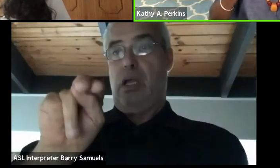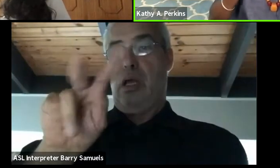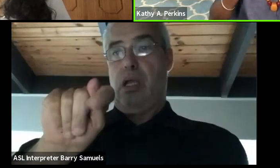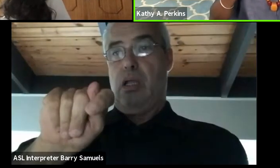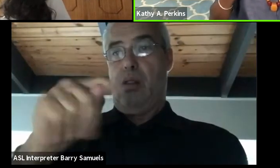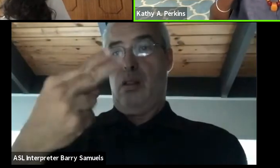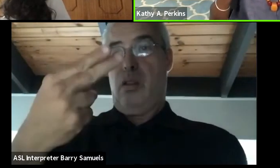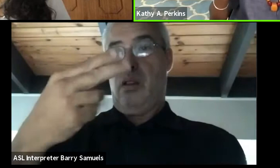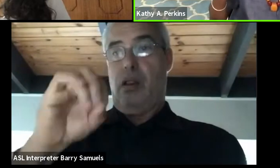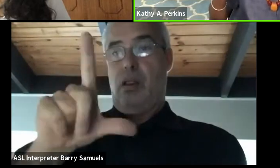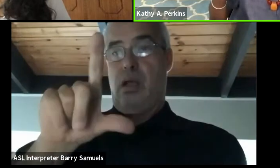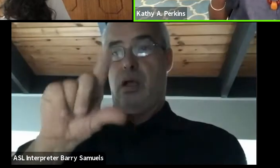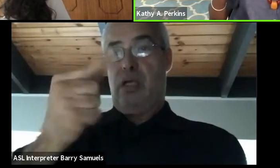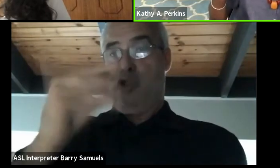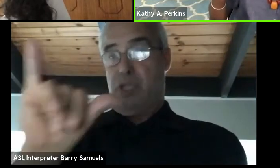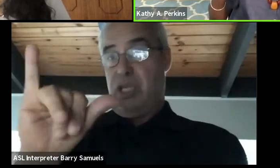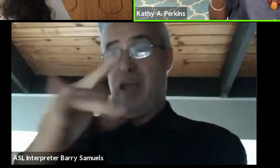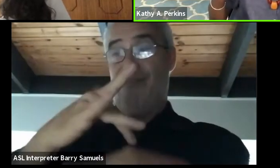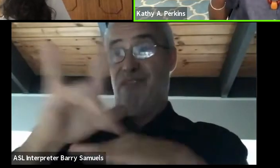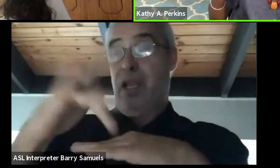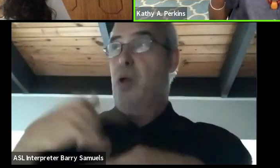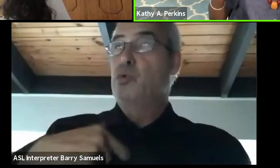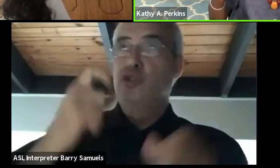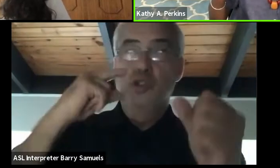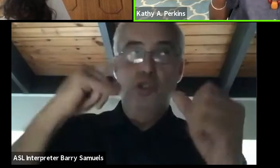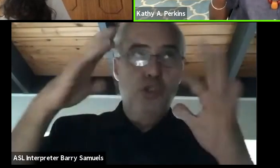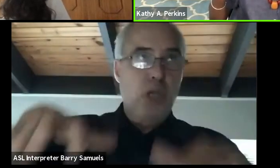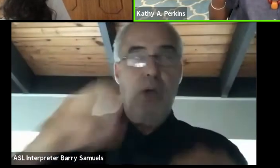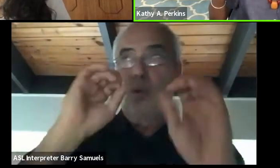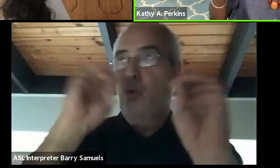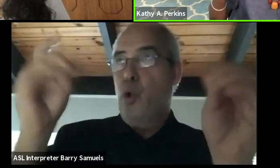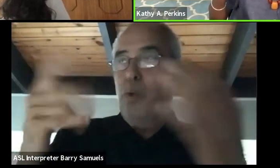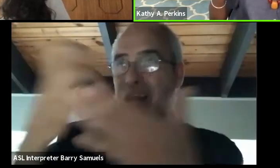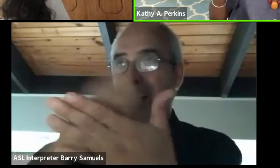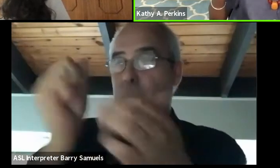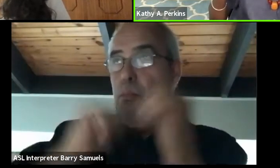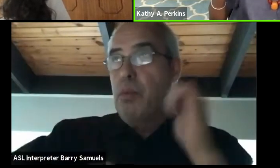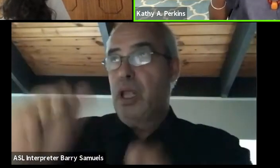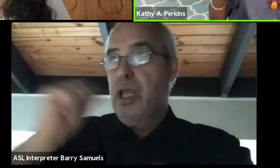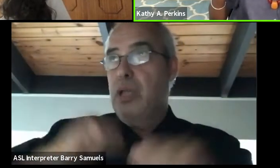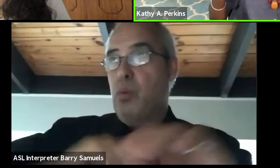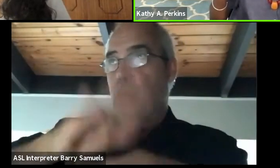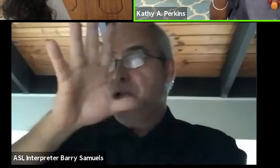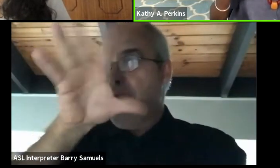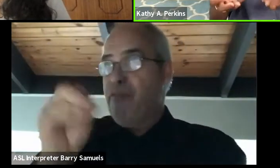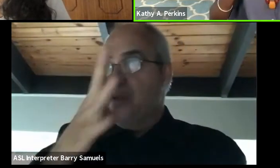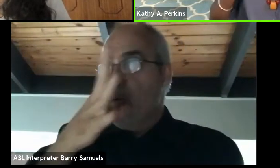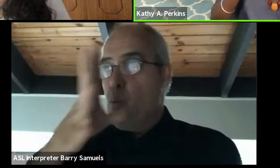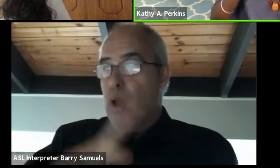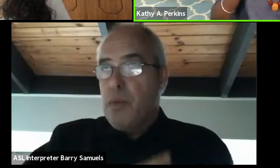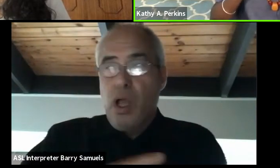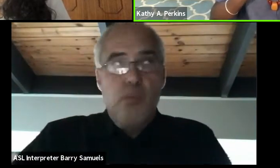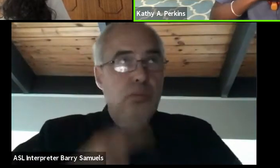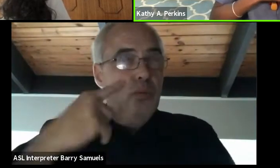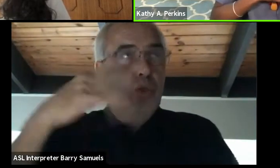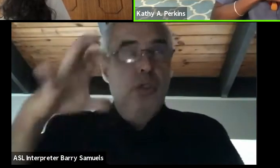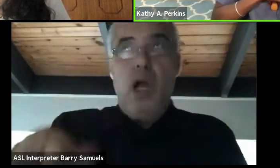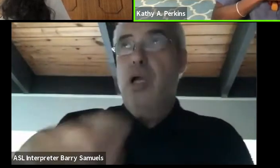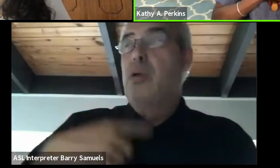It's like, there is no collection of plays on African women. And I also wanted to teach these in my class.